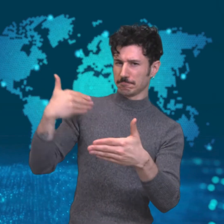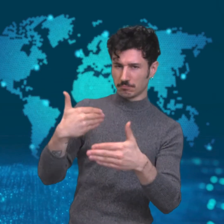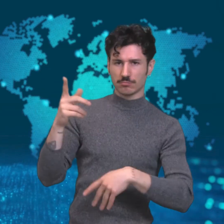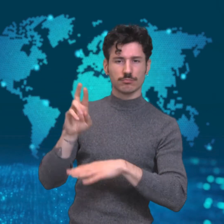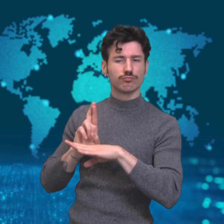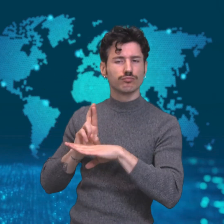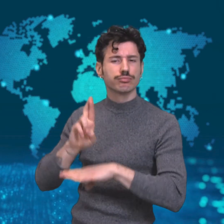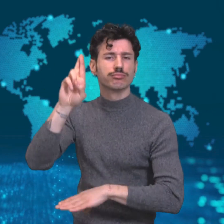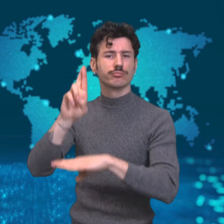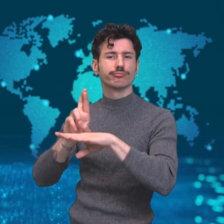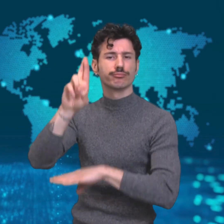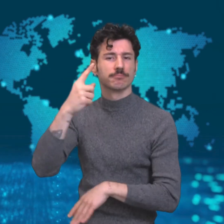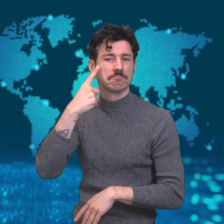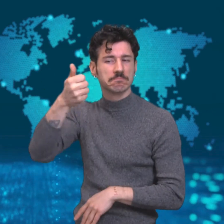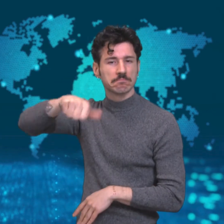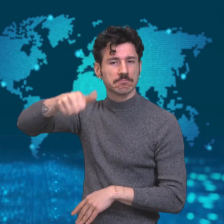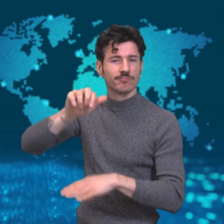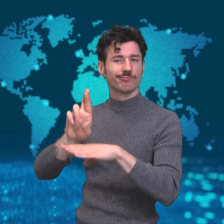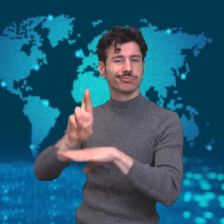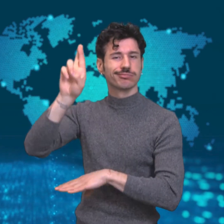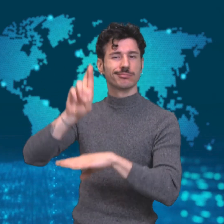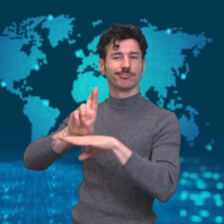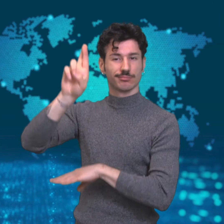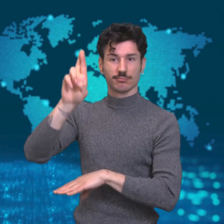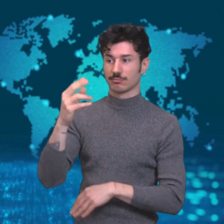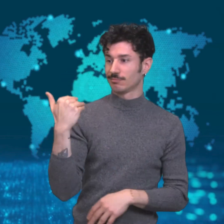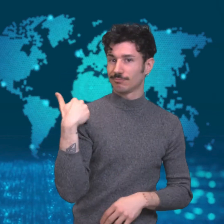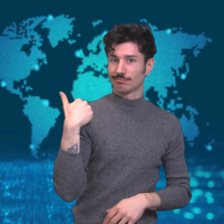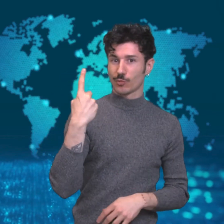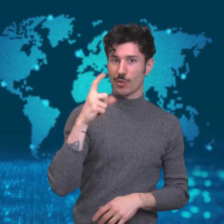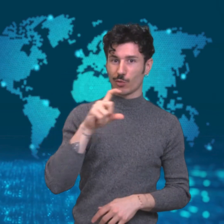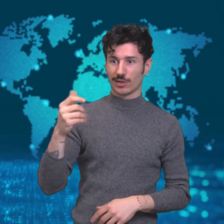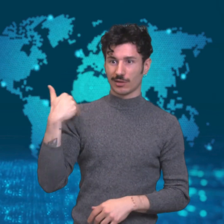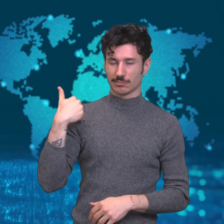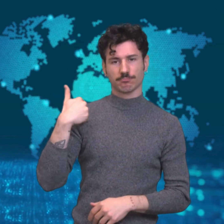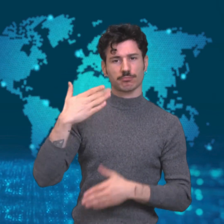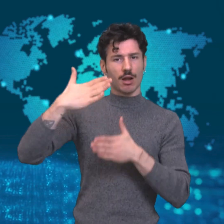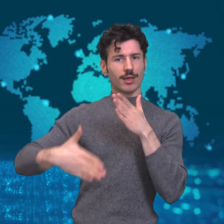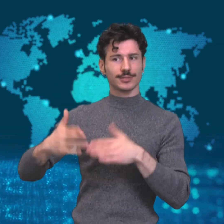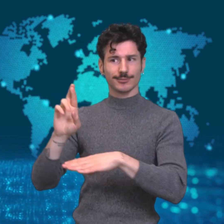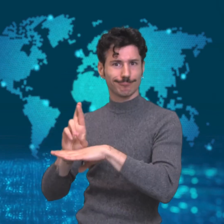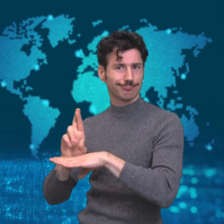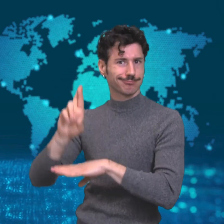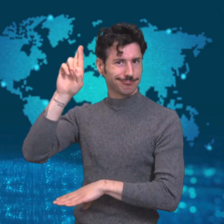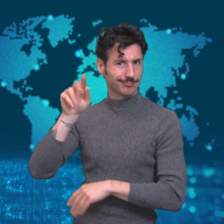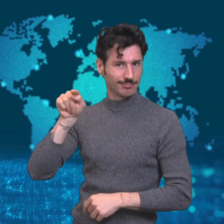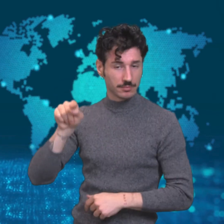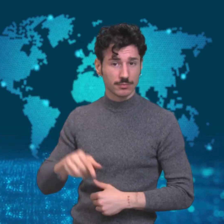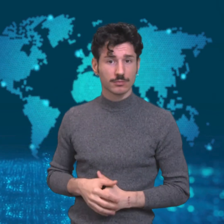during the past month with the most recent one from earlier this week.